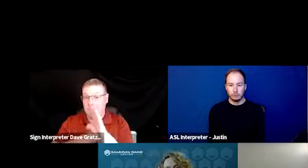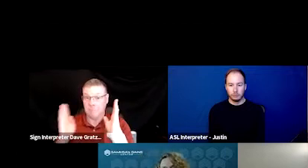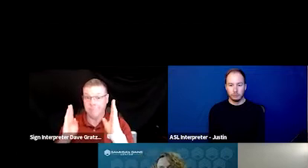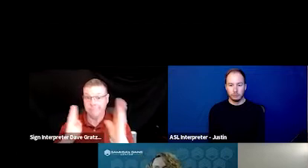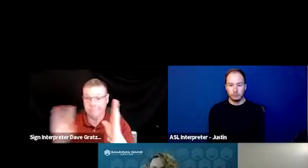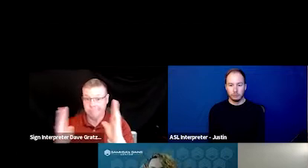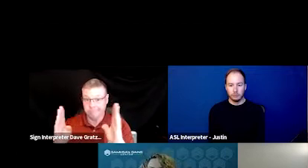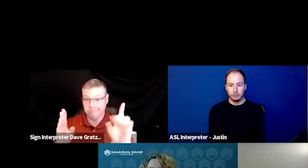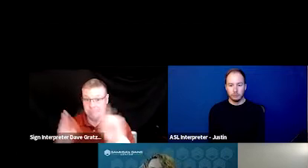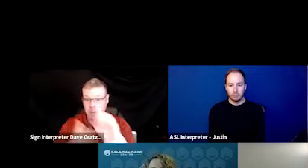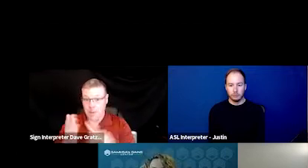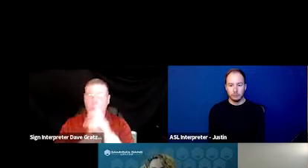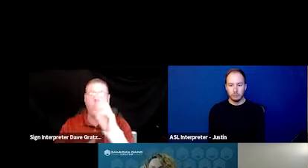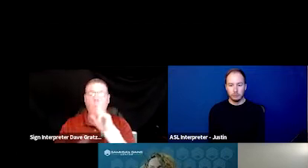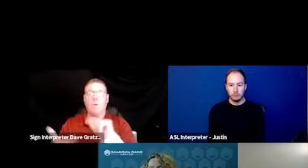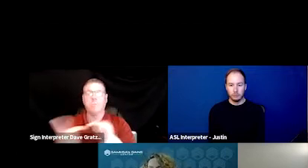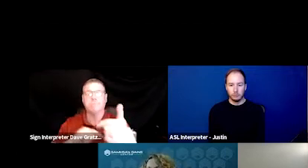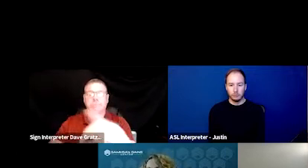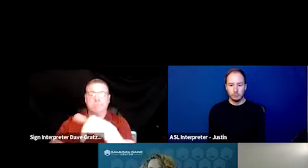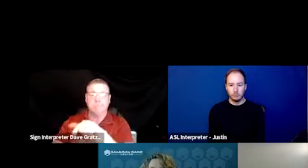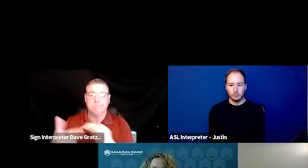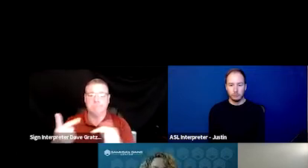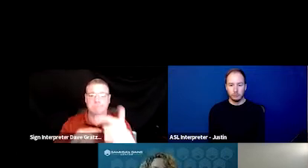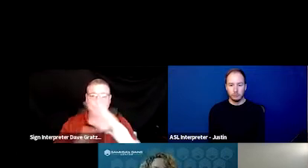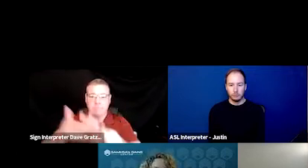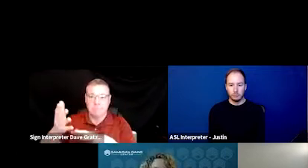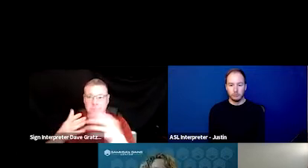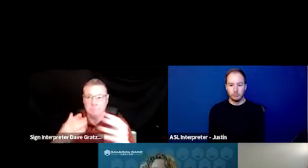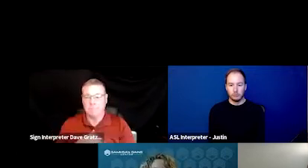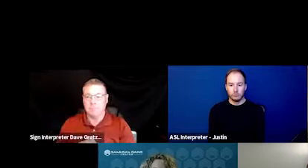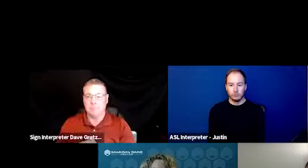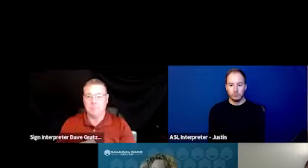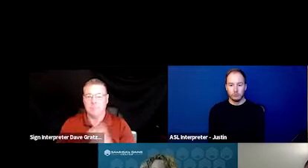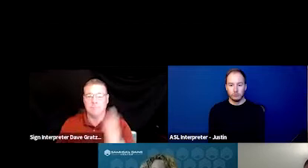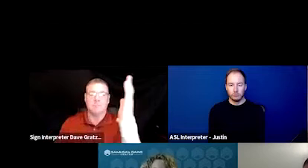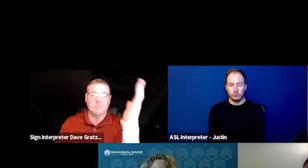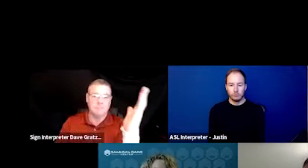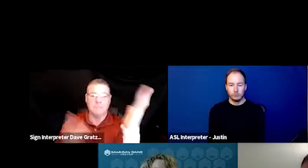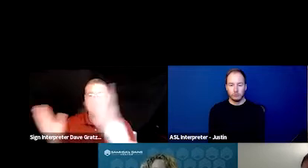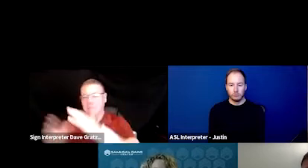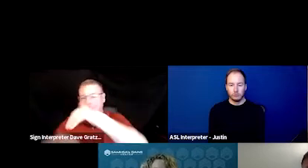or they'll do a alternate schedule like, you know, late afternoon to early evening.